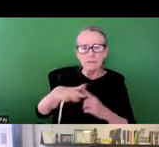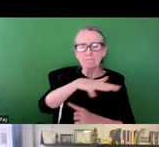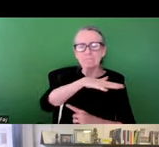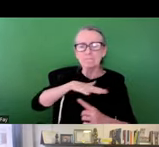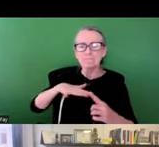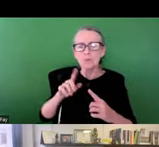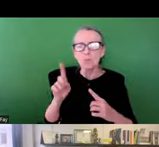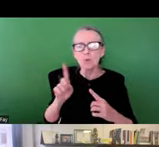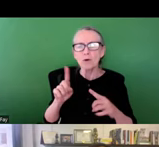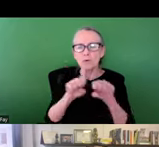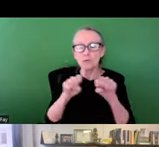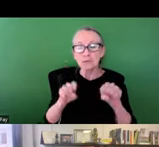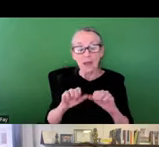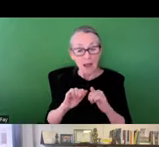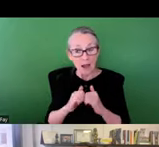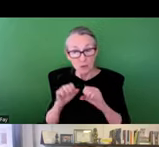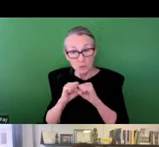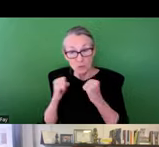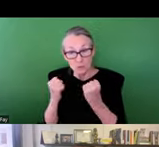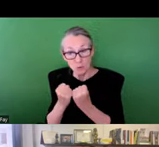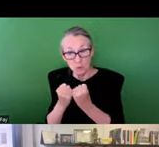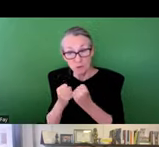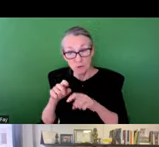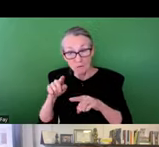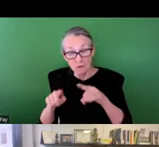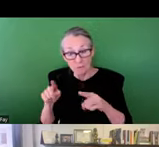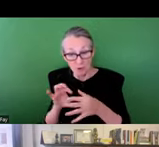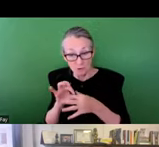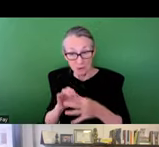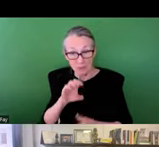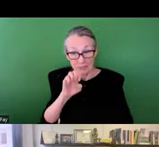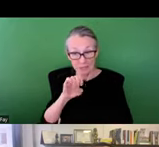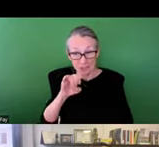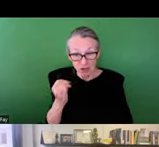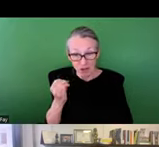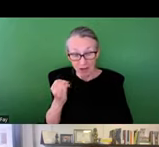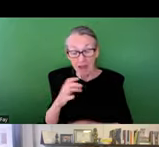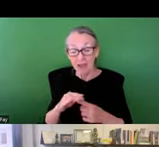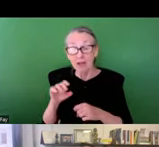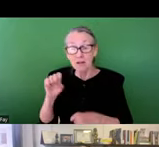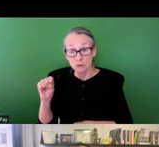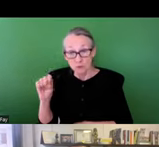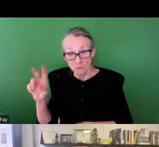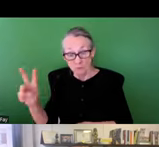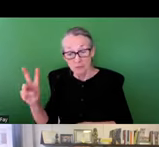, and what is the context of the systems? We then ask how too social variables associated with